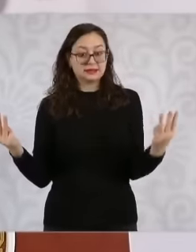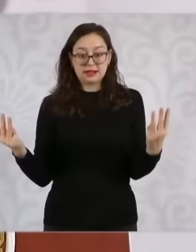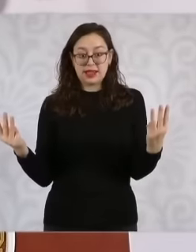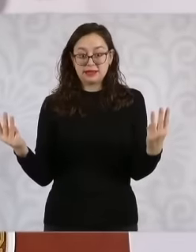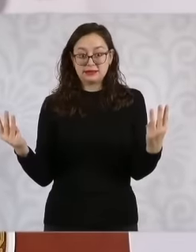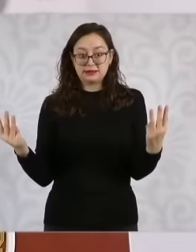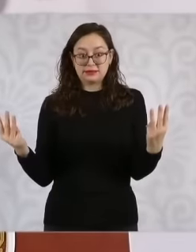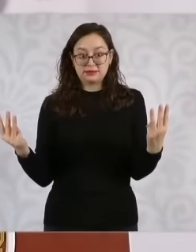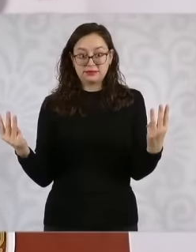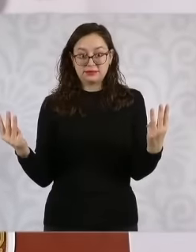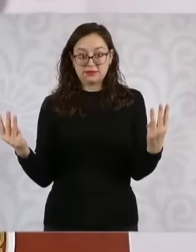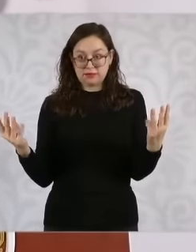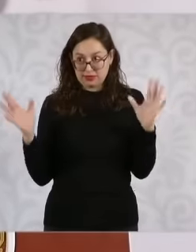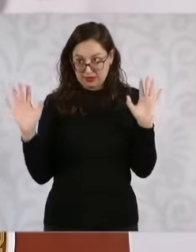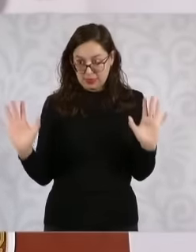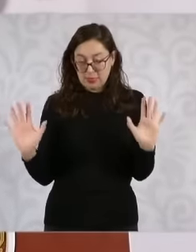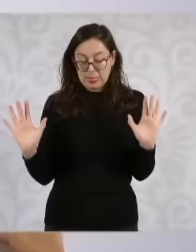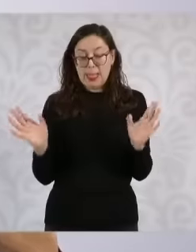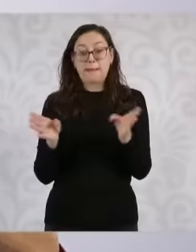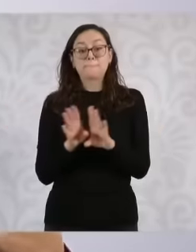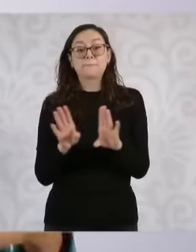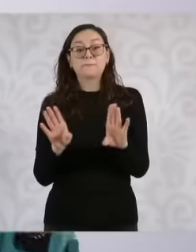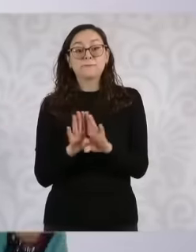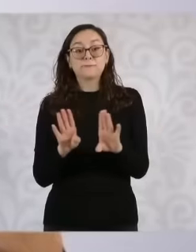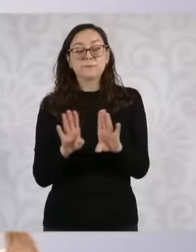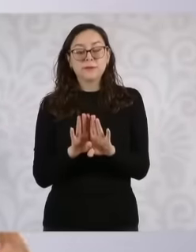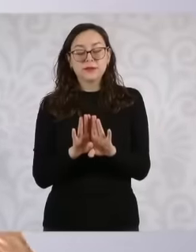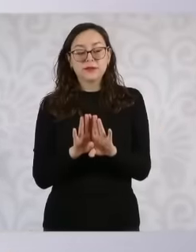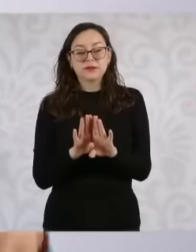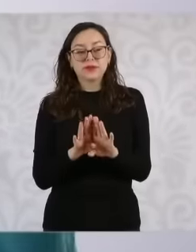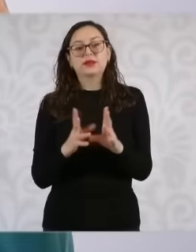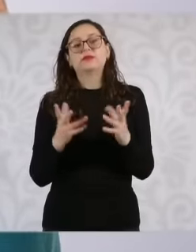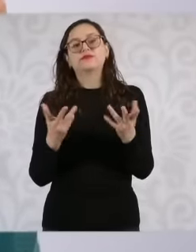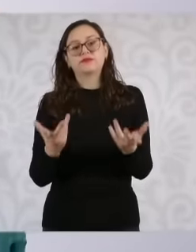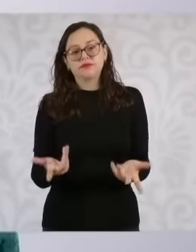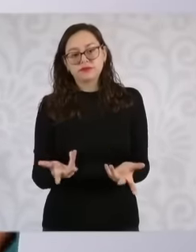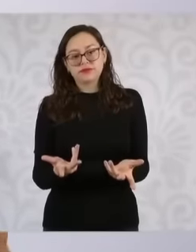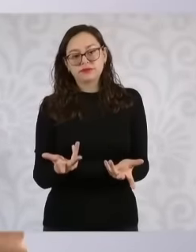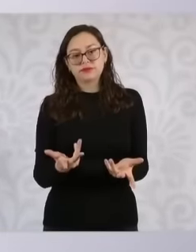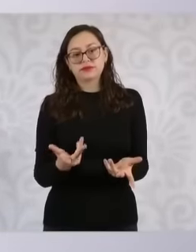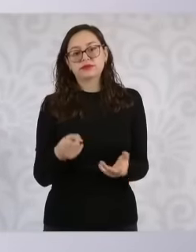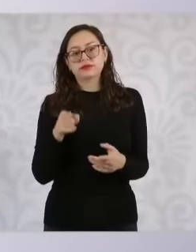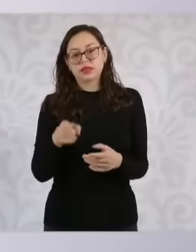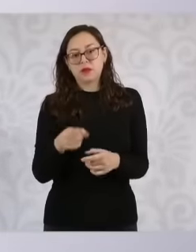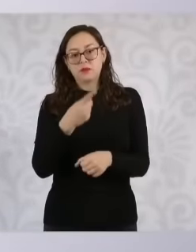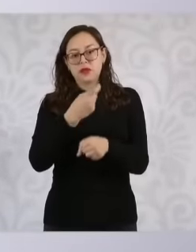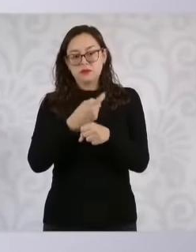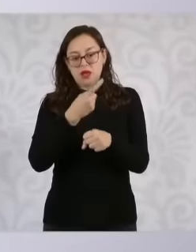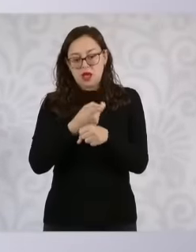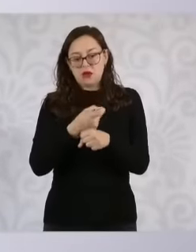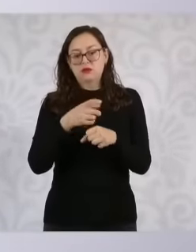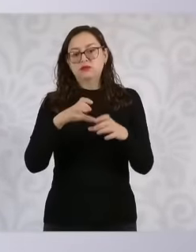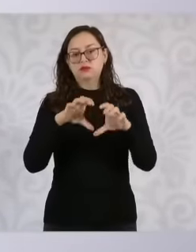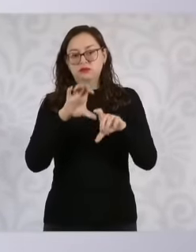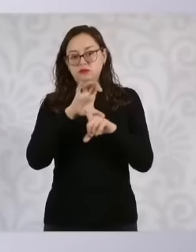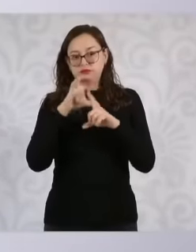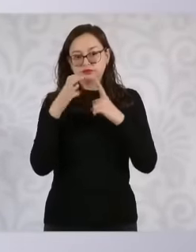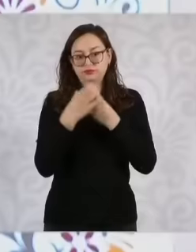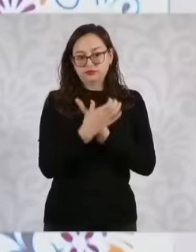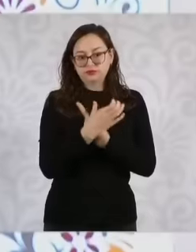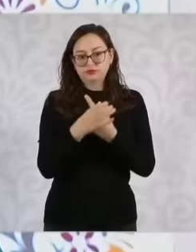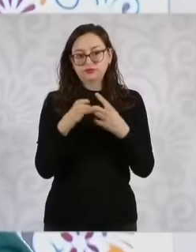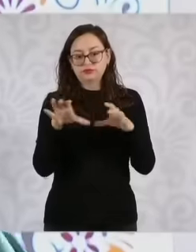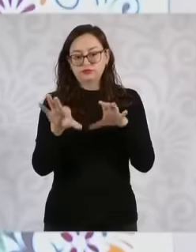we define those three? Well, first, this committee is going to select 10, that is, from the executive, there will be